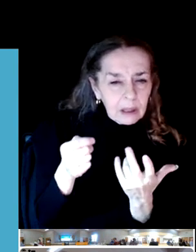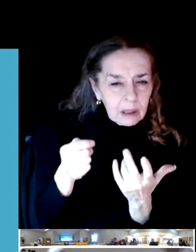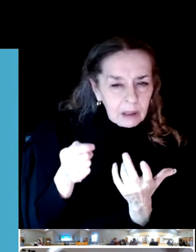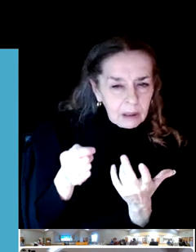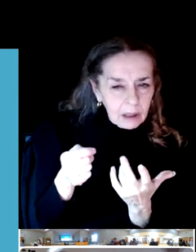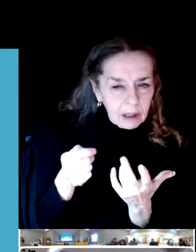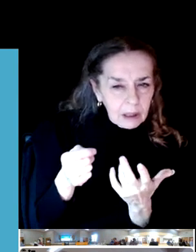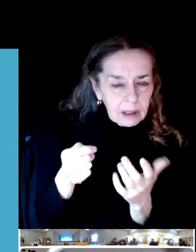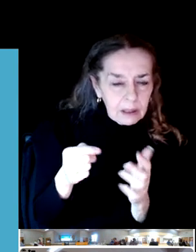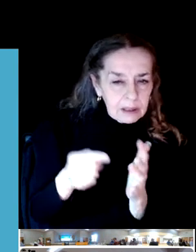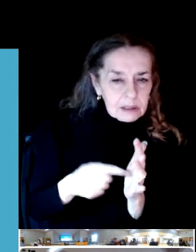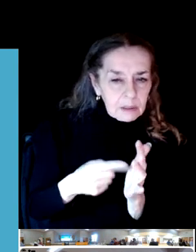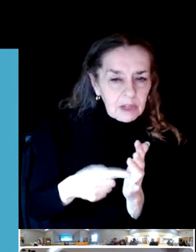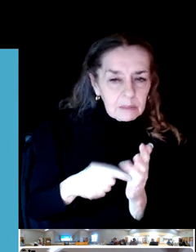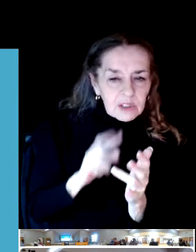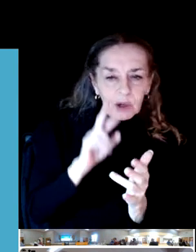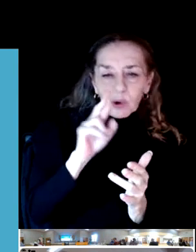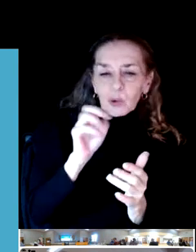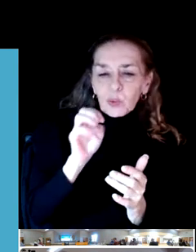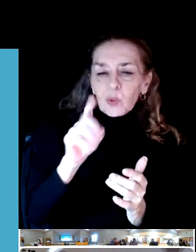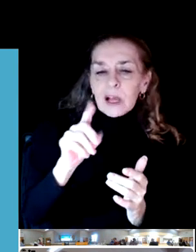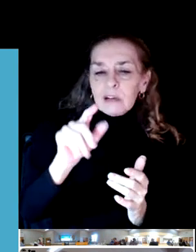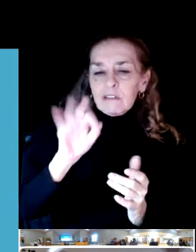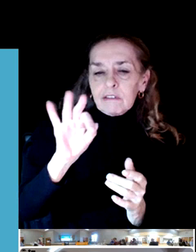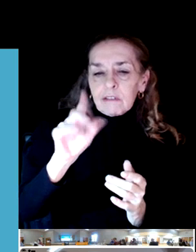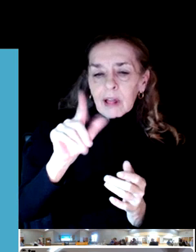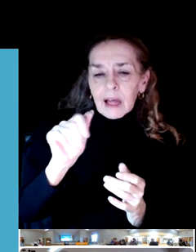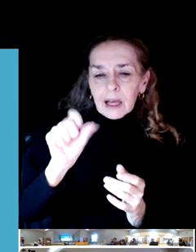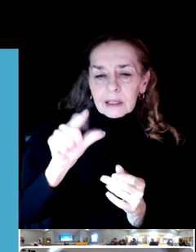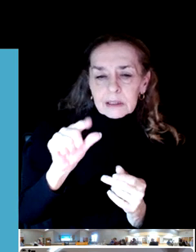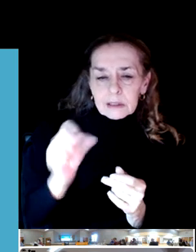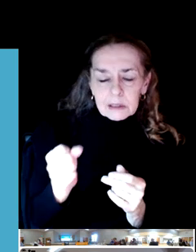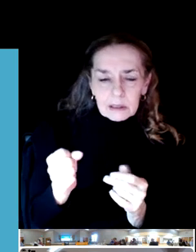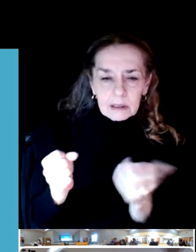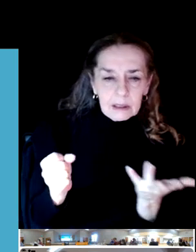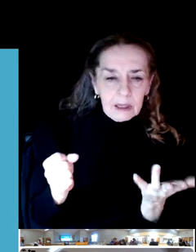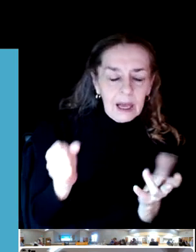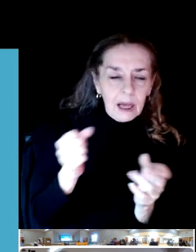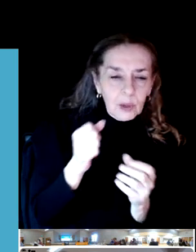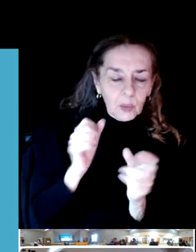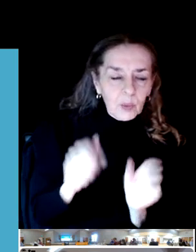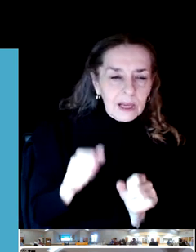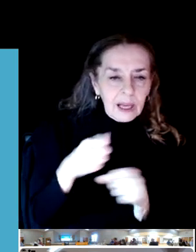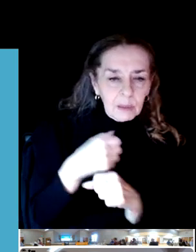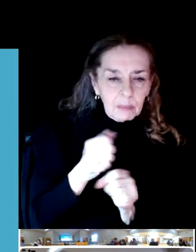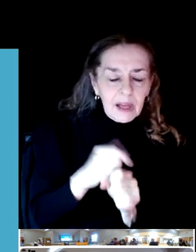flags in terms of fees and charges and make recommendations that are appropriate to that.